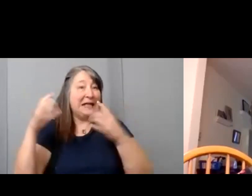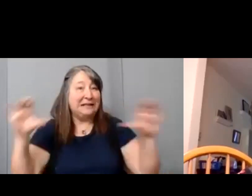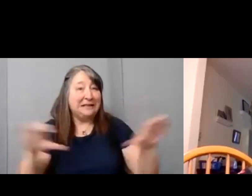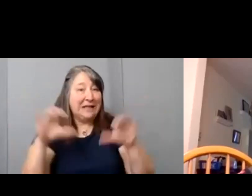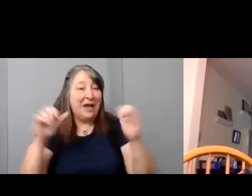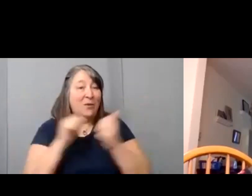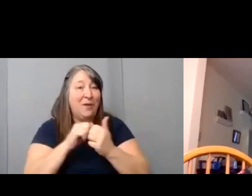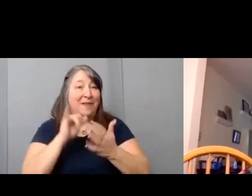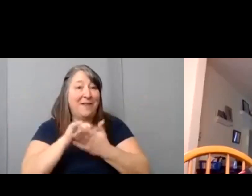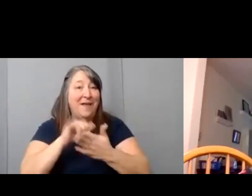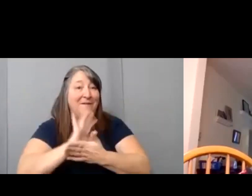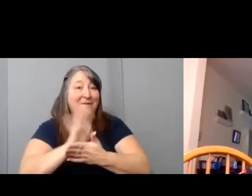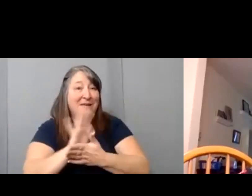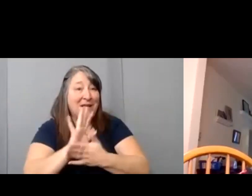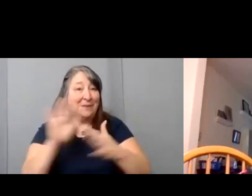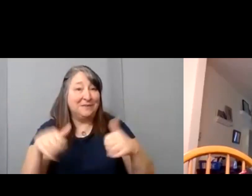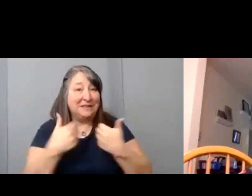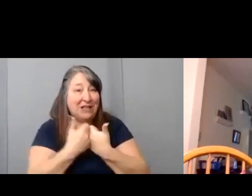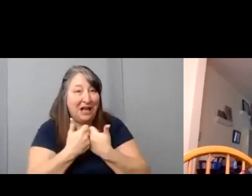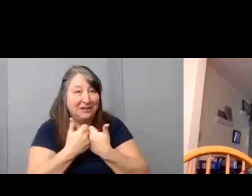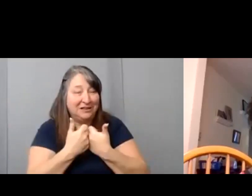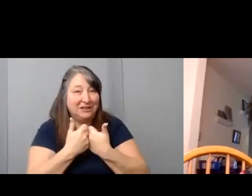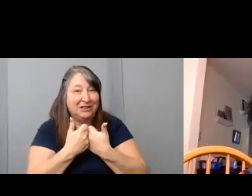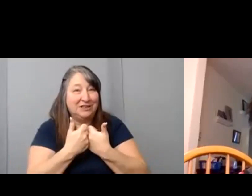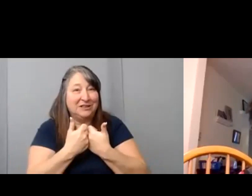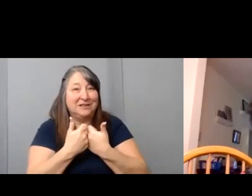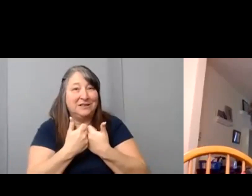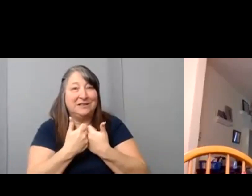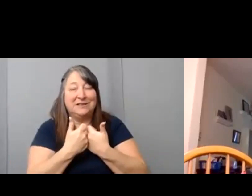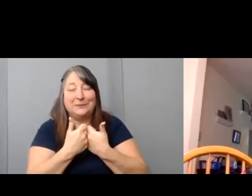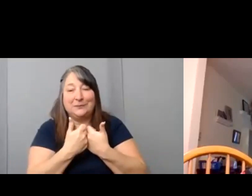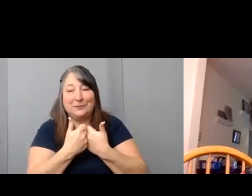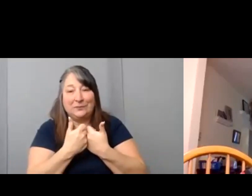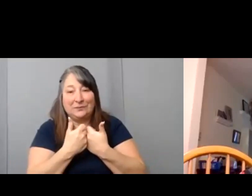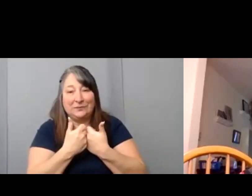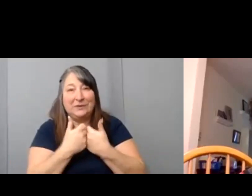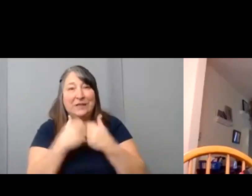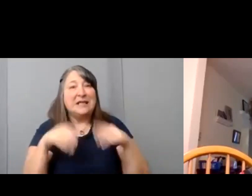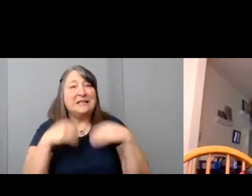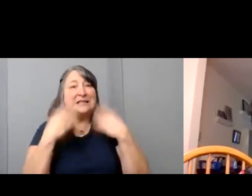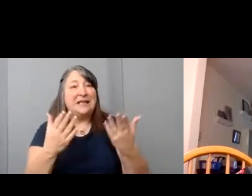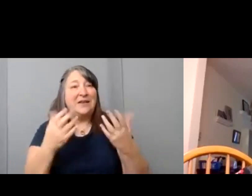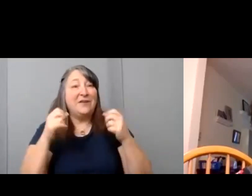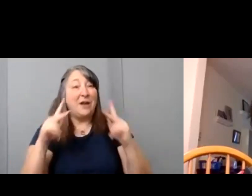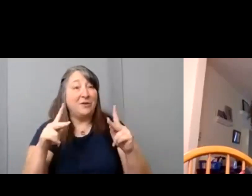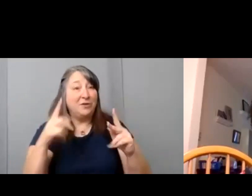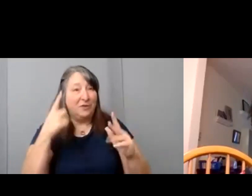has really given you an opportunity to manifest your dreams.